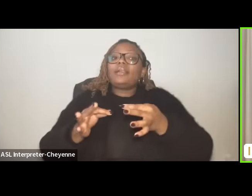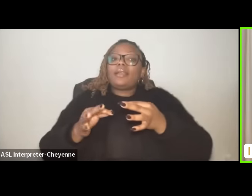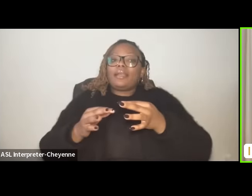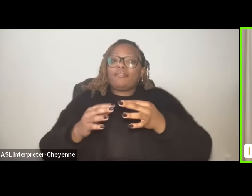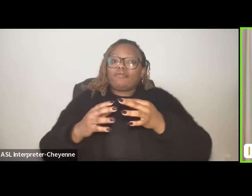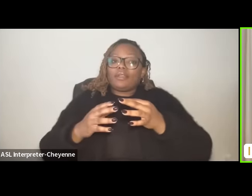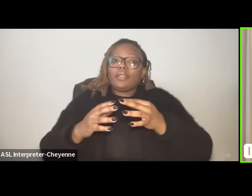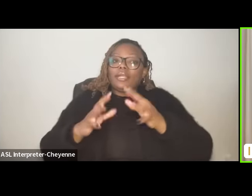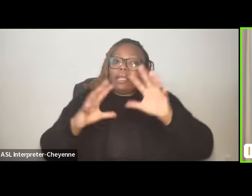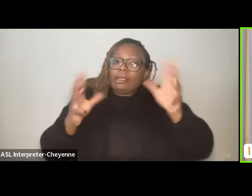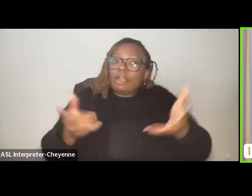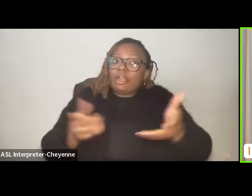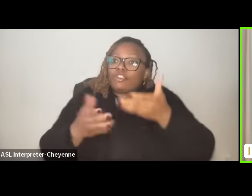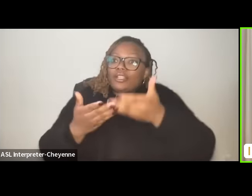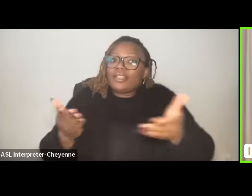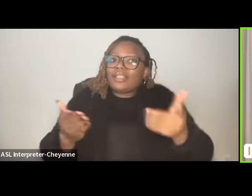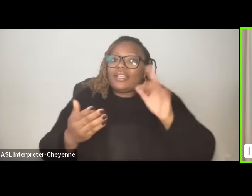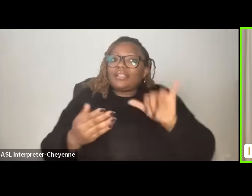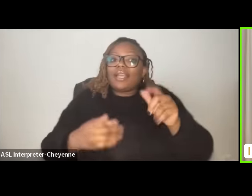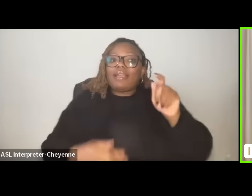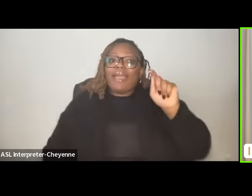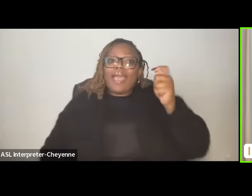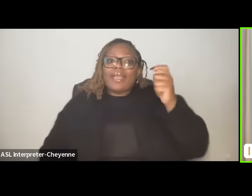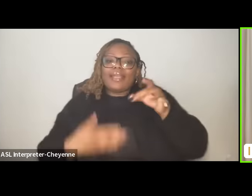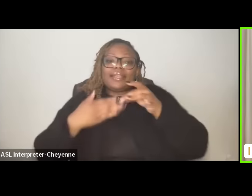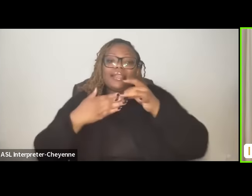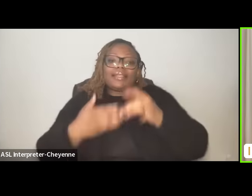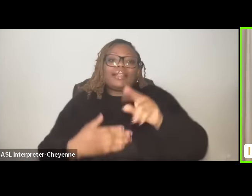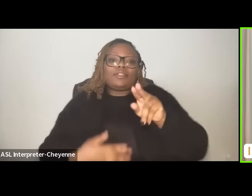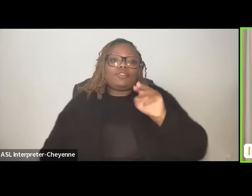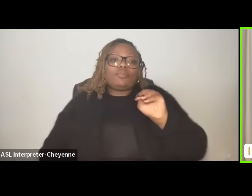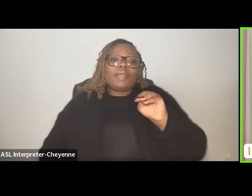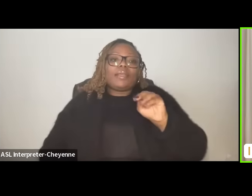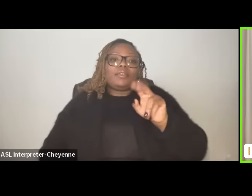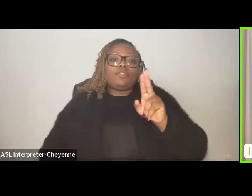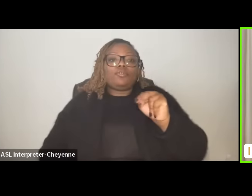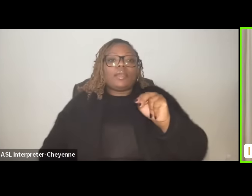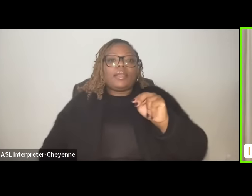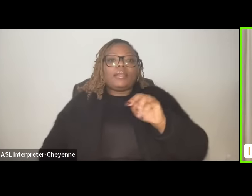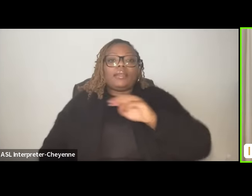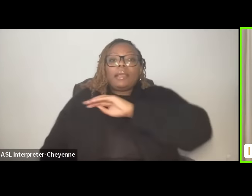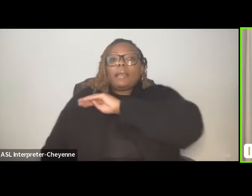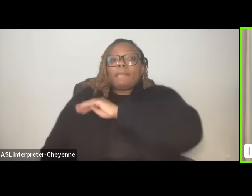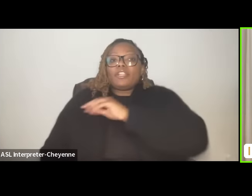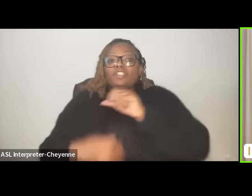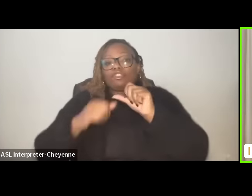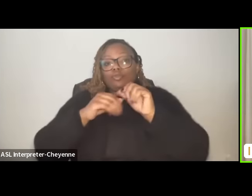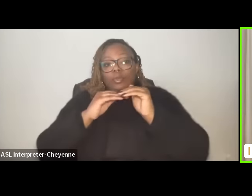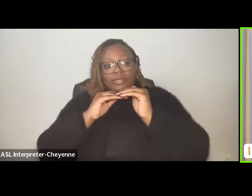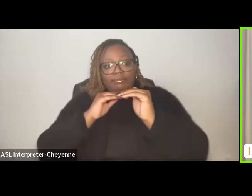like this uh Kenyan Le un Mission uh to quote unquote stabilize the country because we have